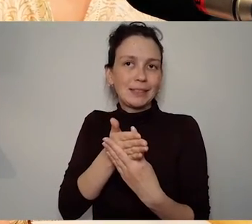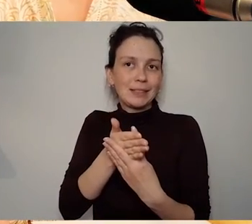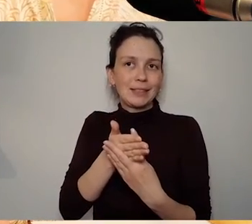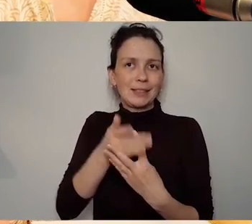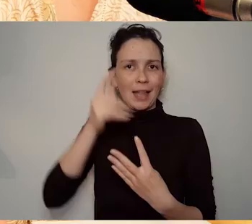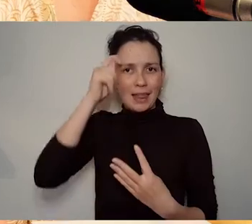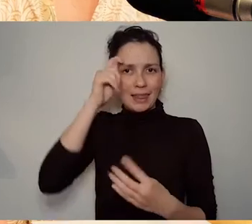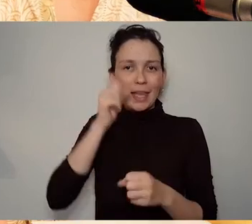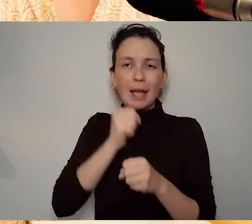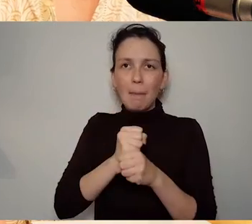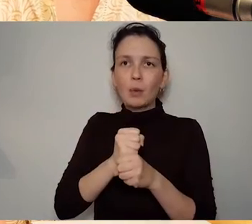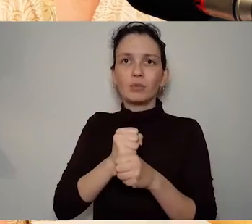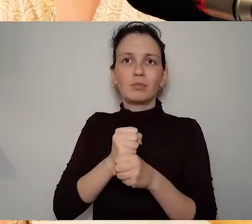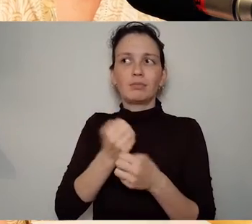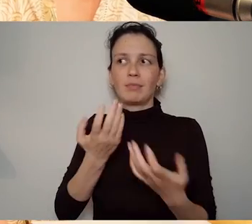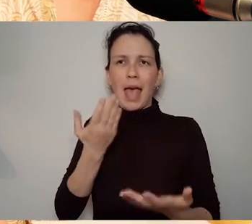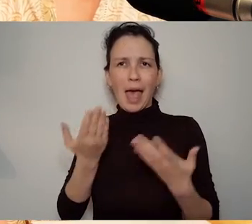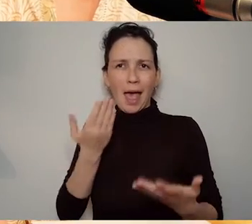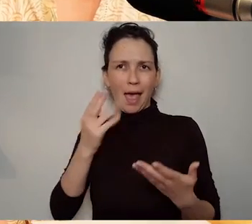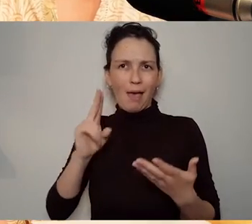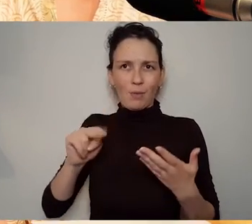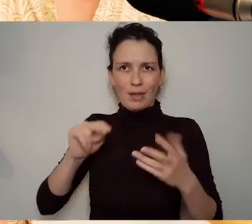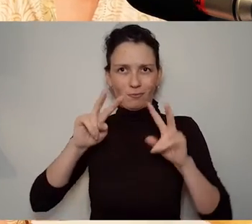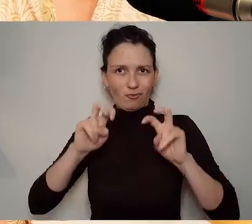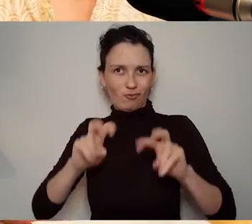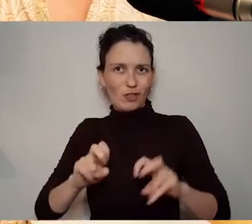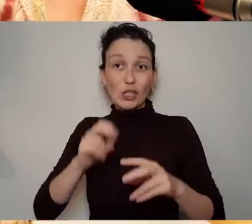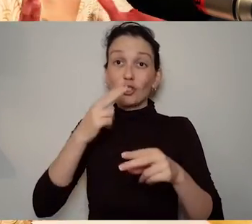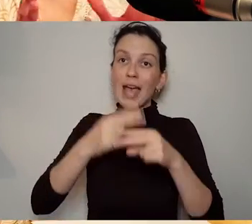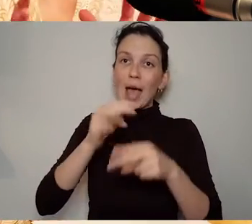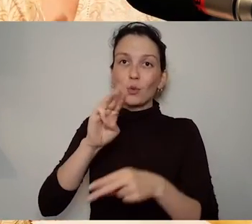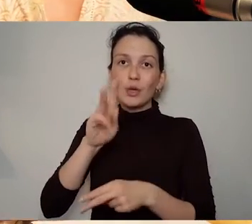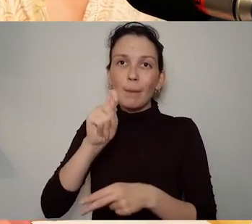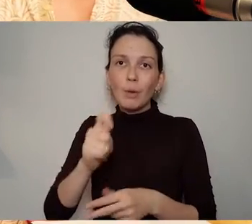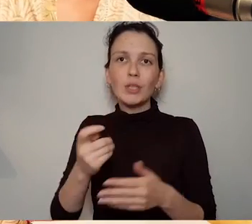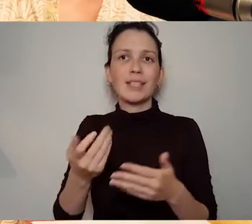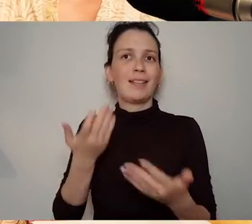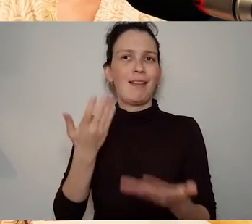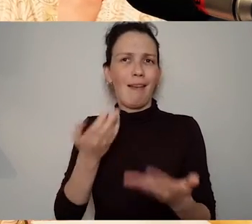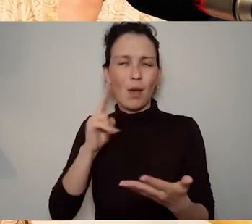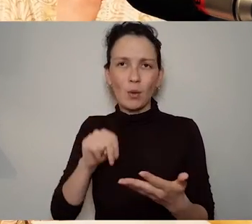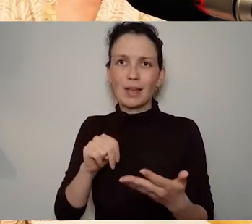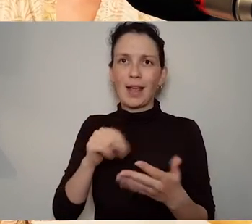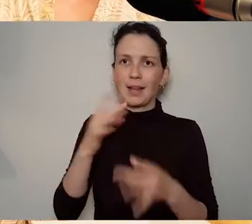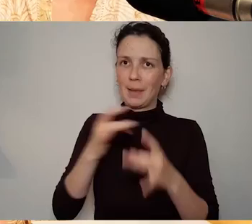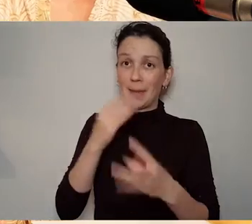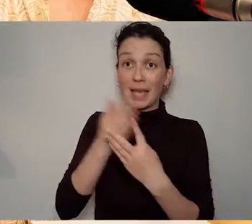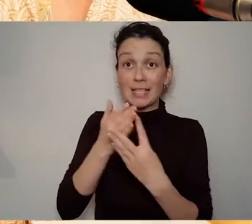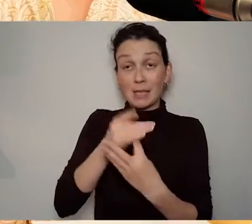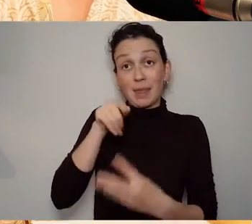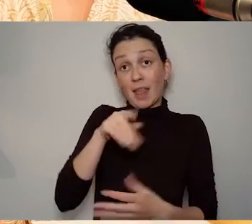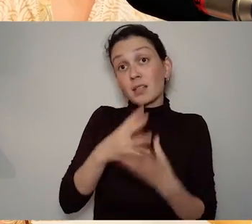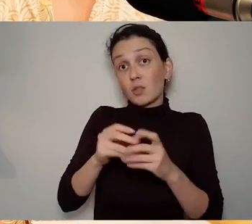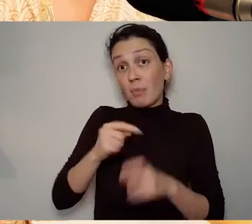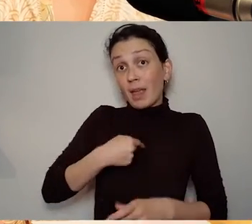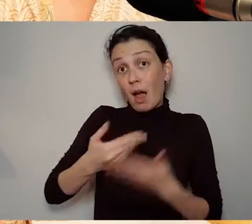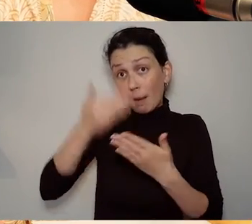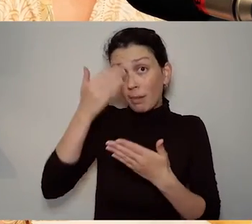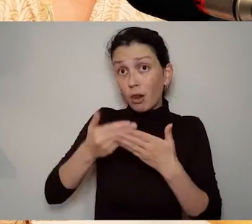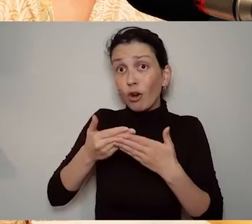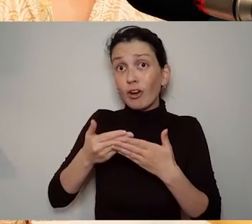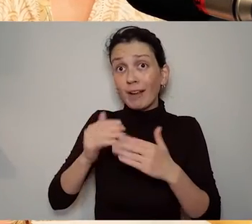about as well as as I go on and I join these great people in their projects. So we're thinking